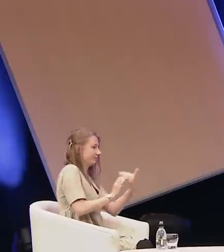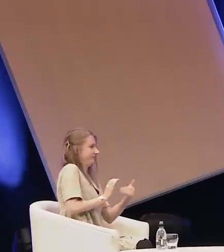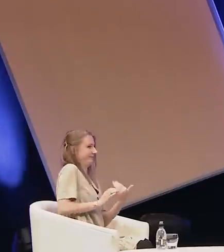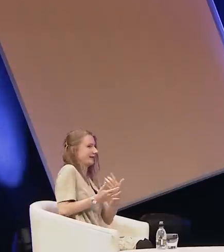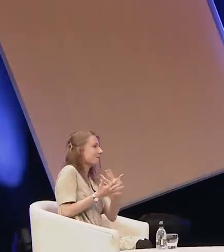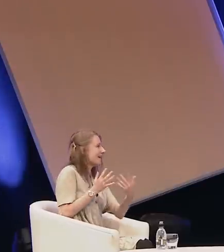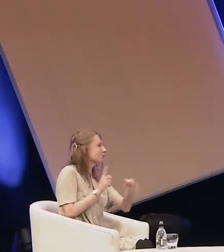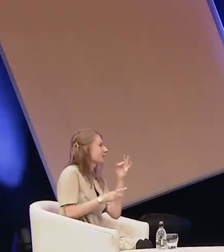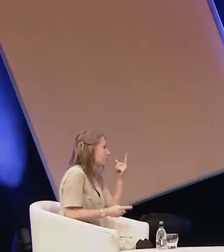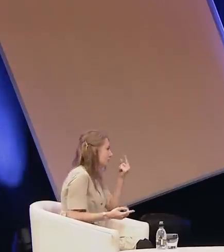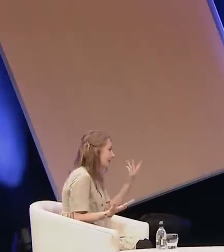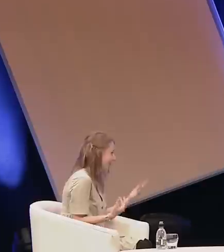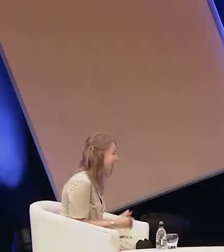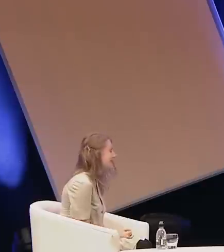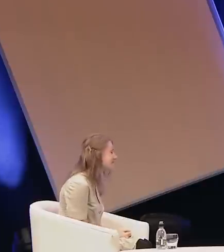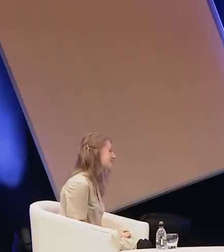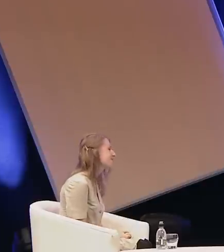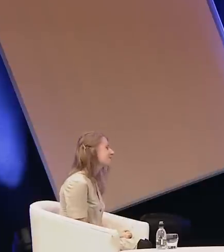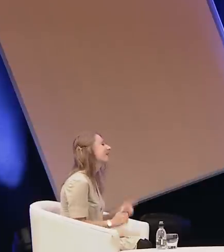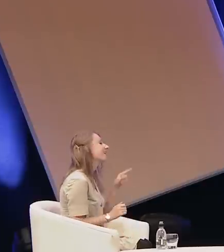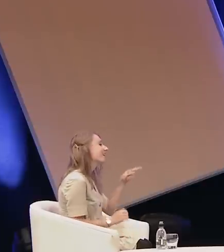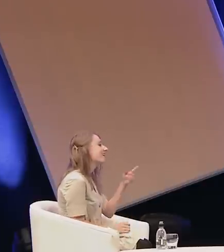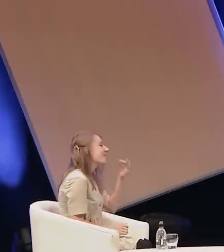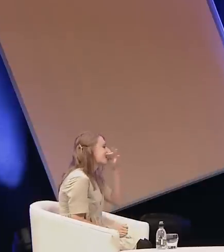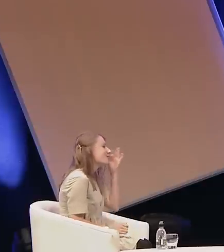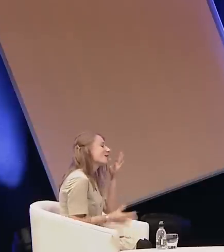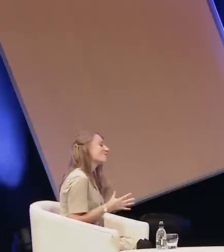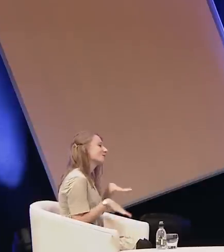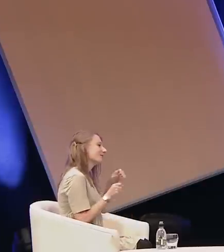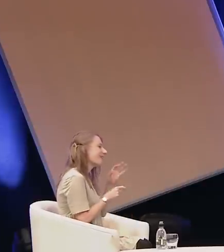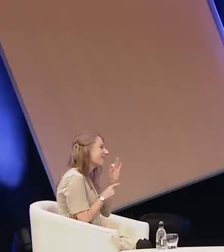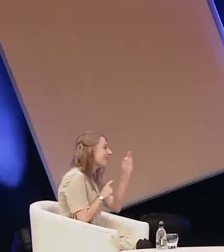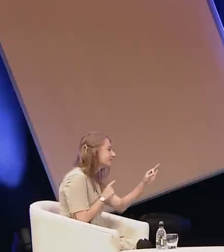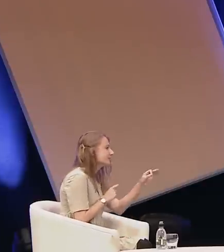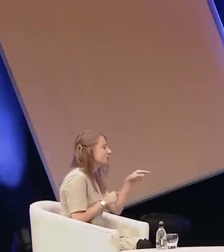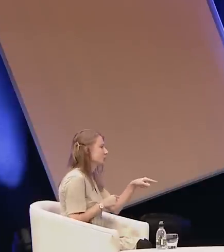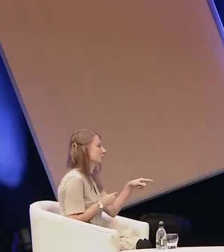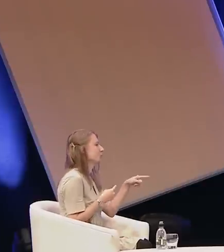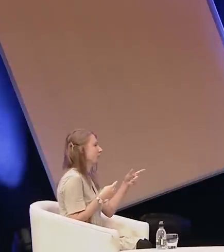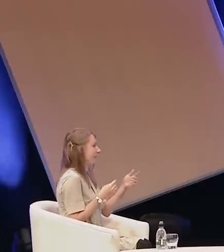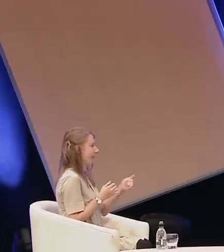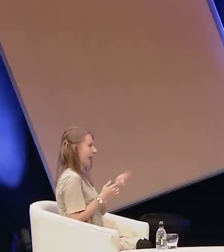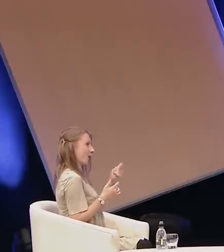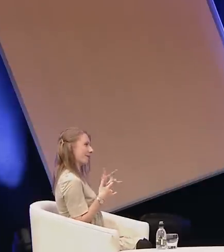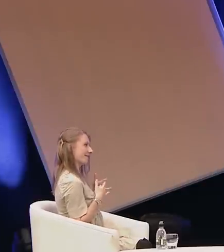as possible. Rose I want to start by asking you how it felt to give that speech